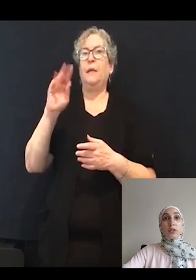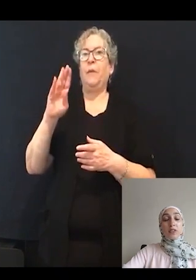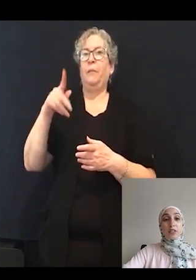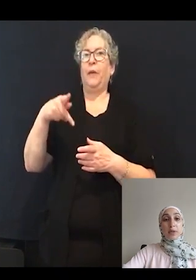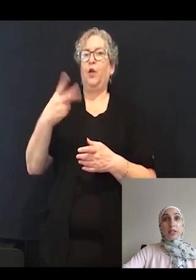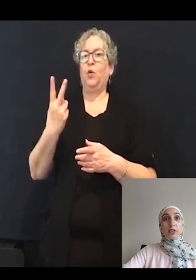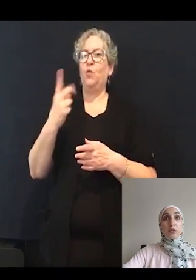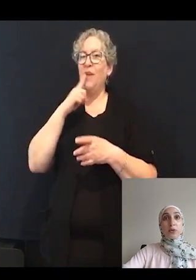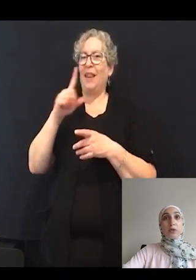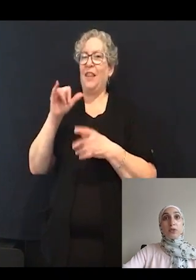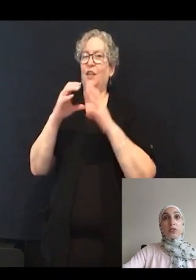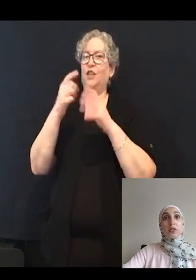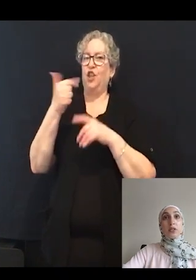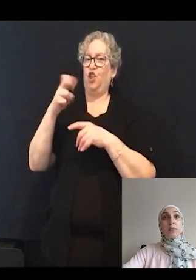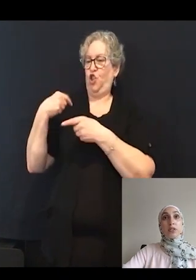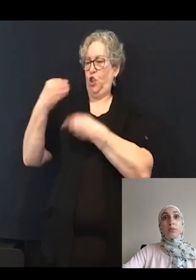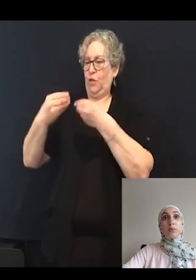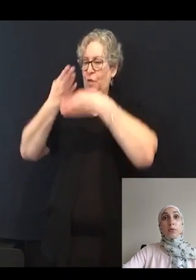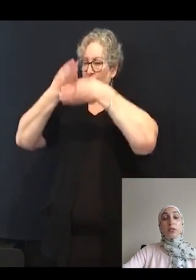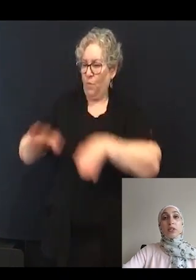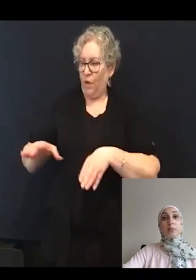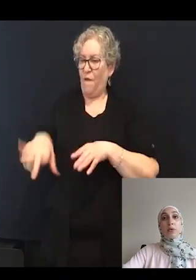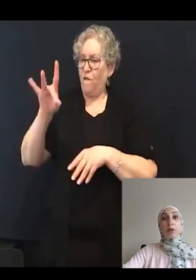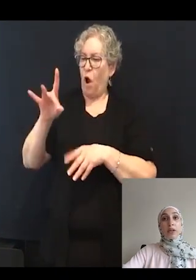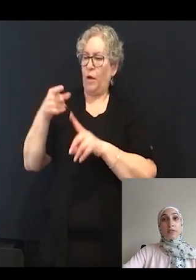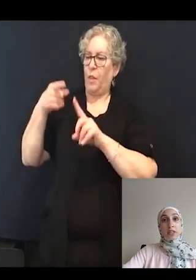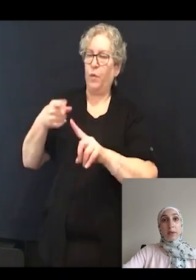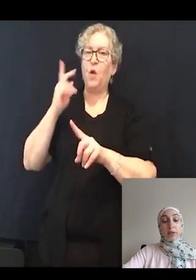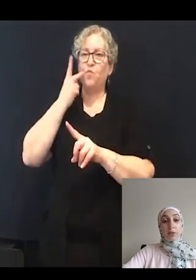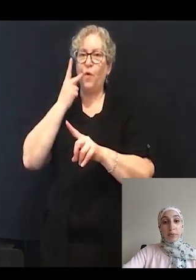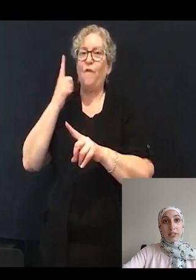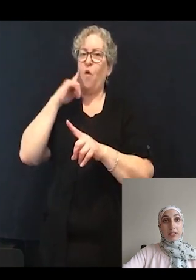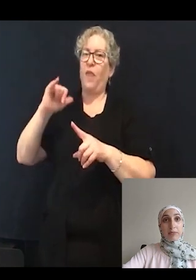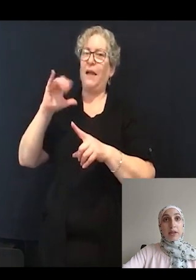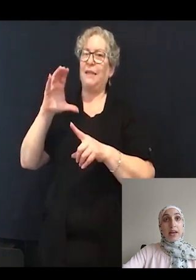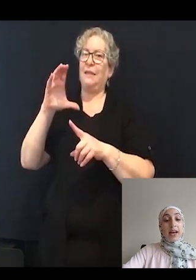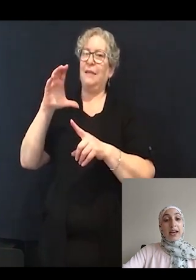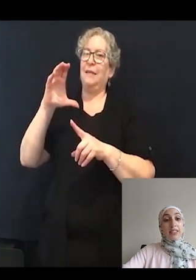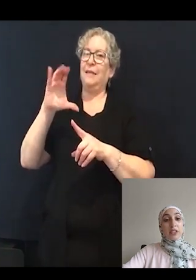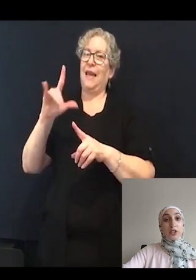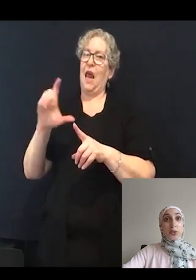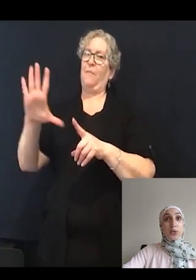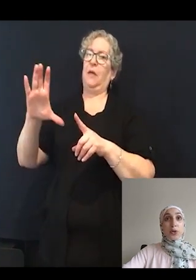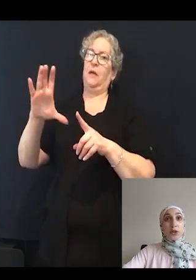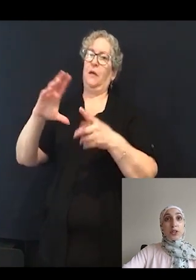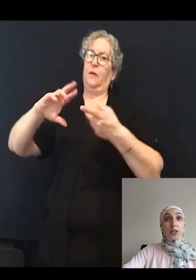to produce the principal protein component of synaptic ribbons. As I showed you earlier, a majority